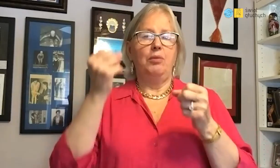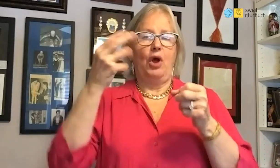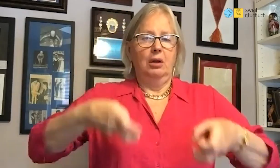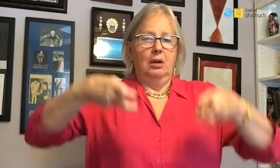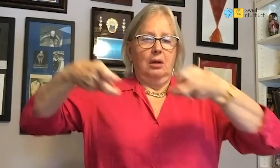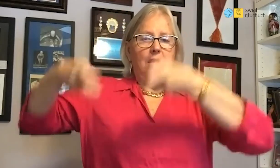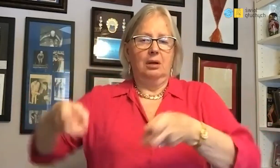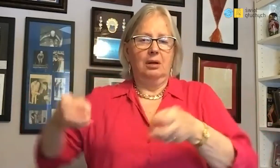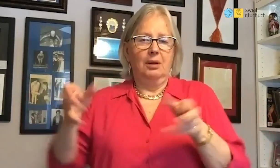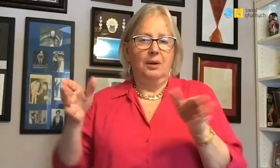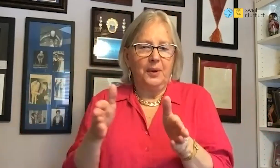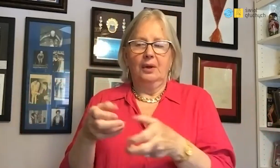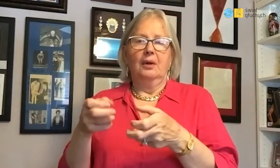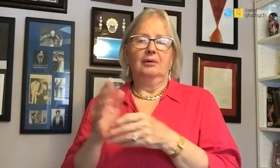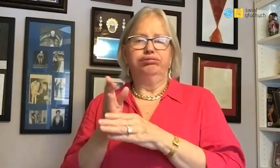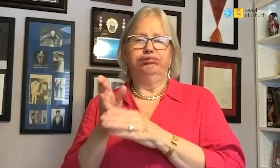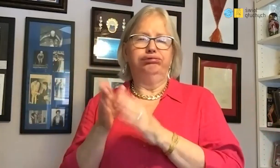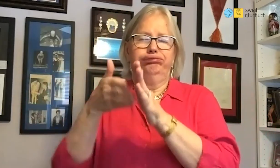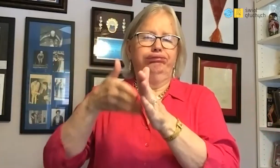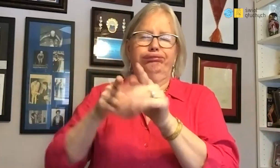where the rails are narrower.